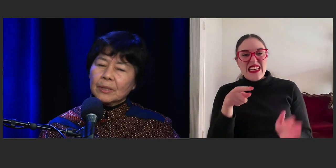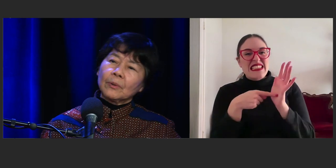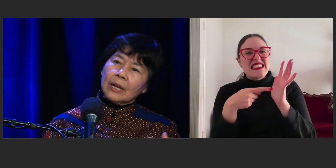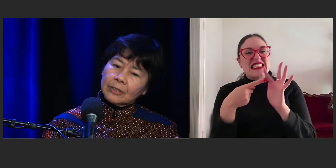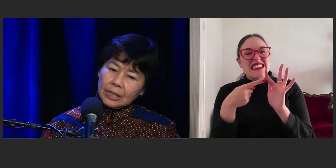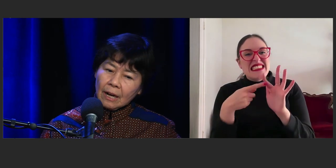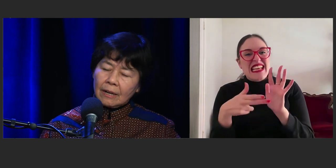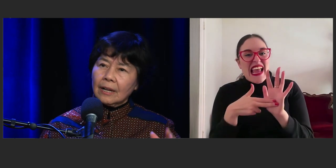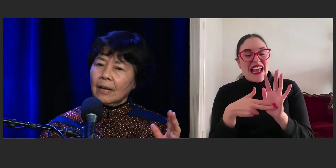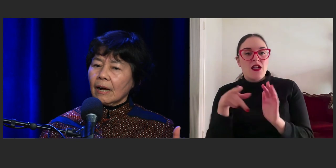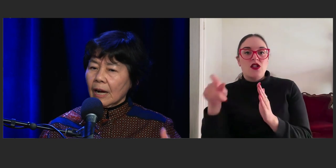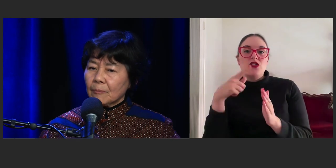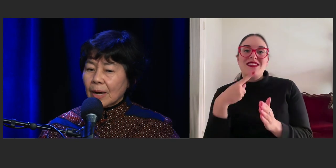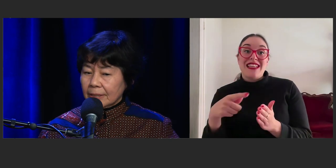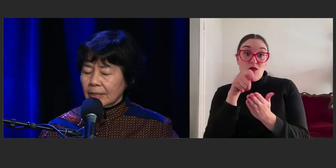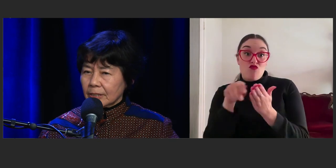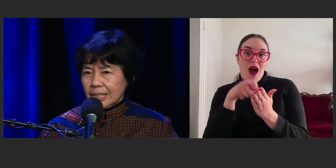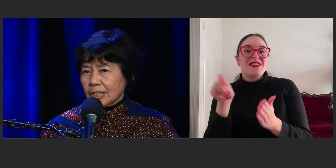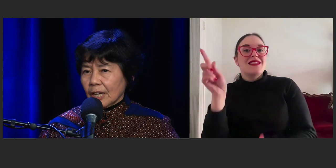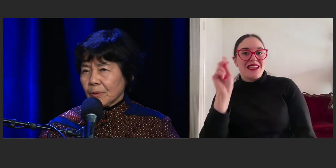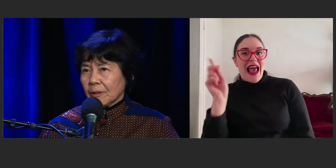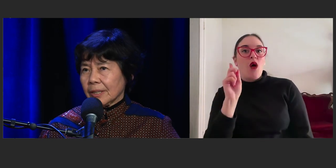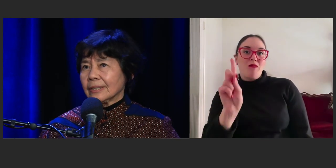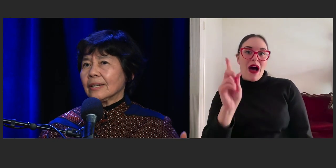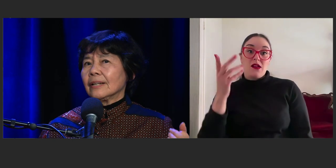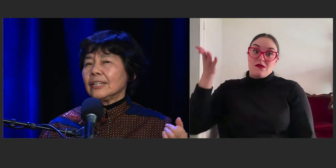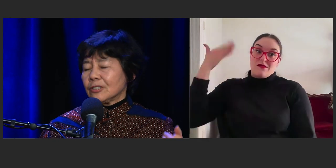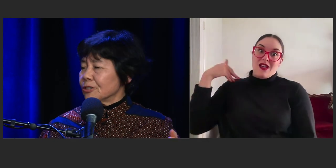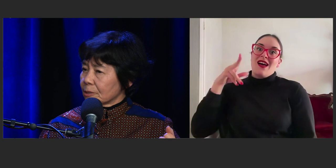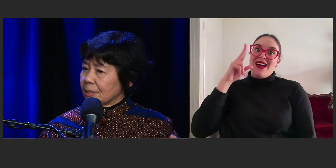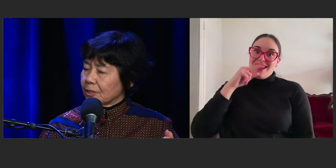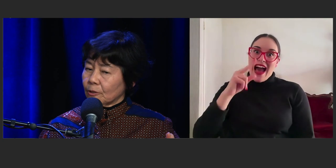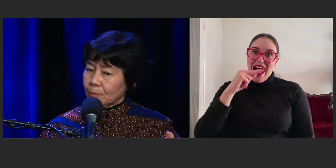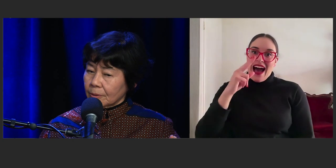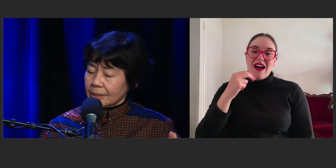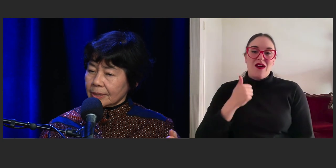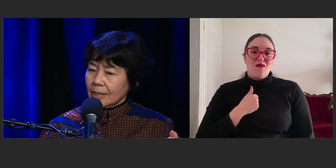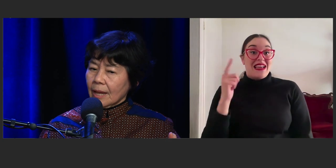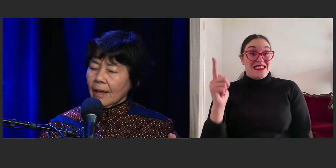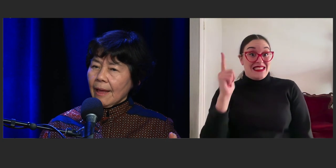but when I was young, my teacher librarian introduced me to your books.